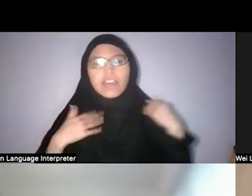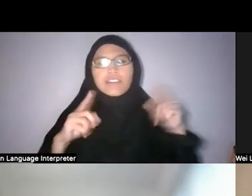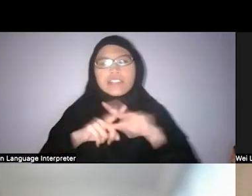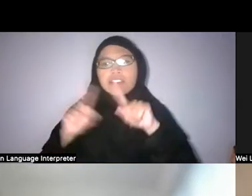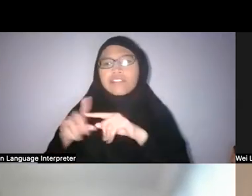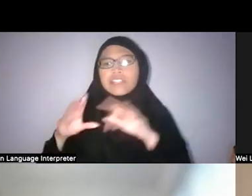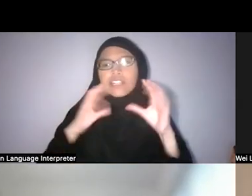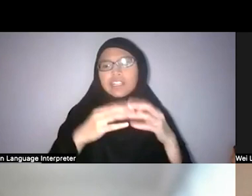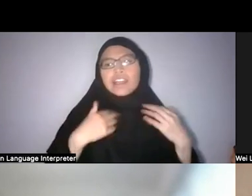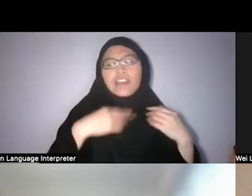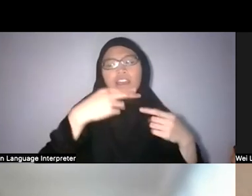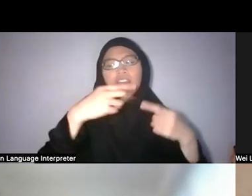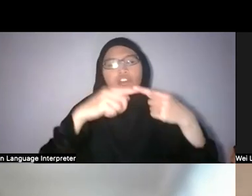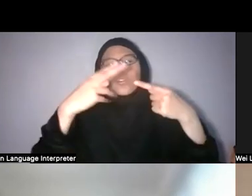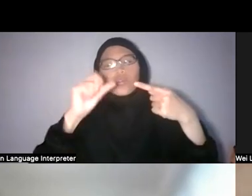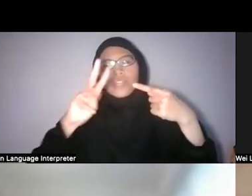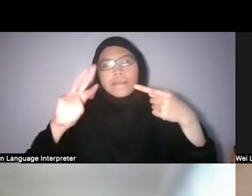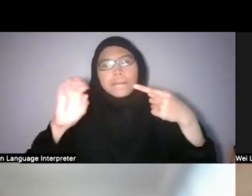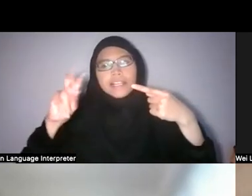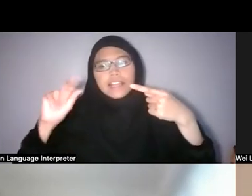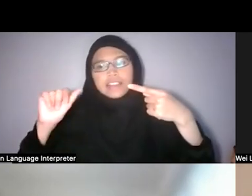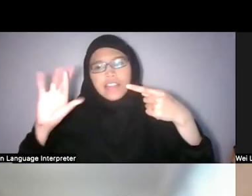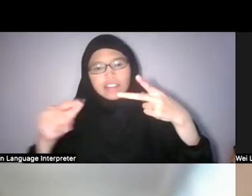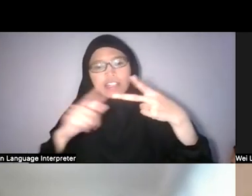There’s hutan belantara, there’s hutan rimba, which is...